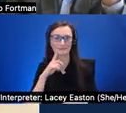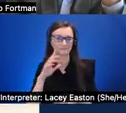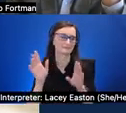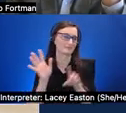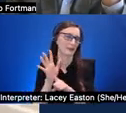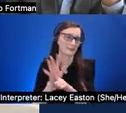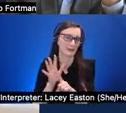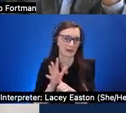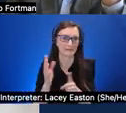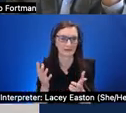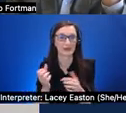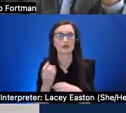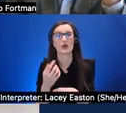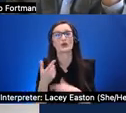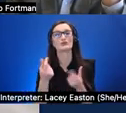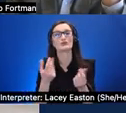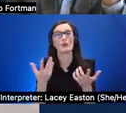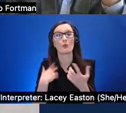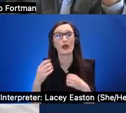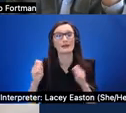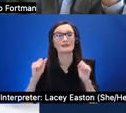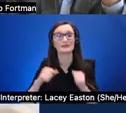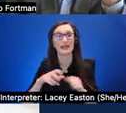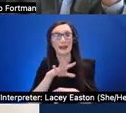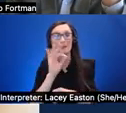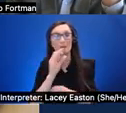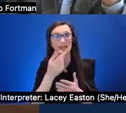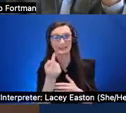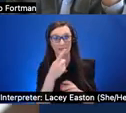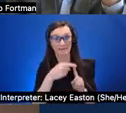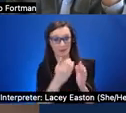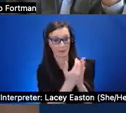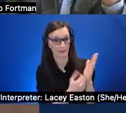the user can select object from a list and you will guide the user to scan the environment and